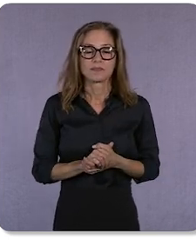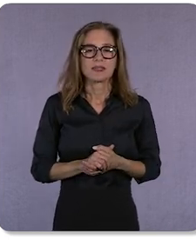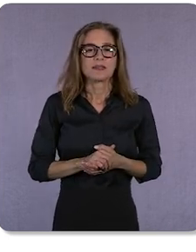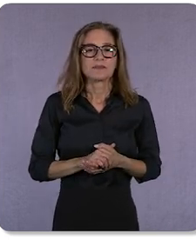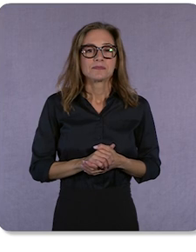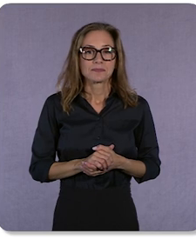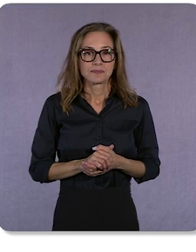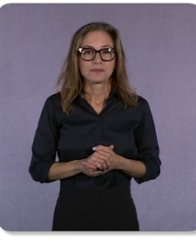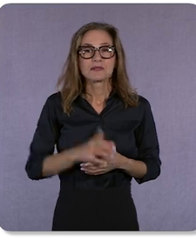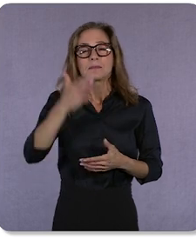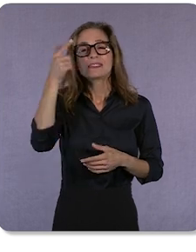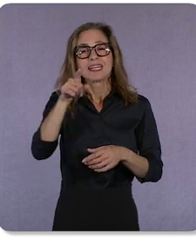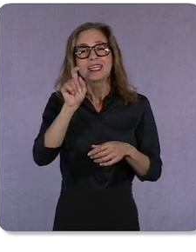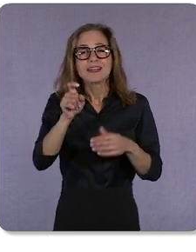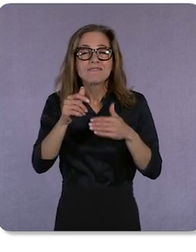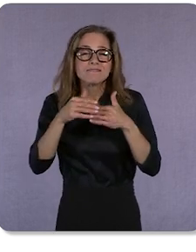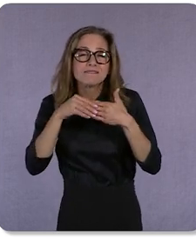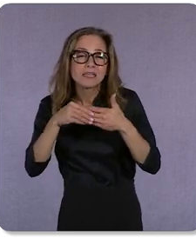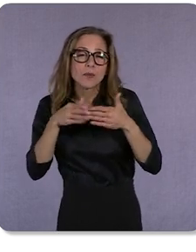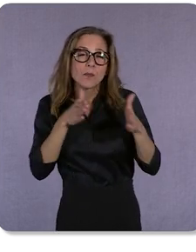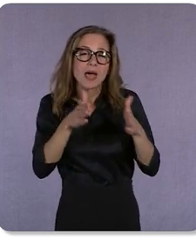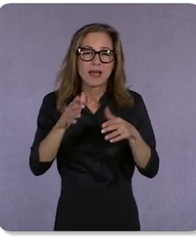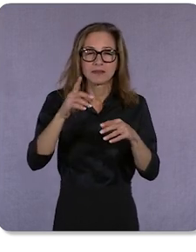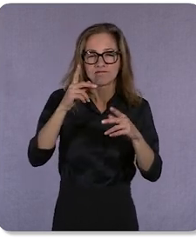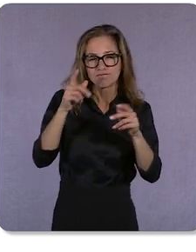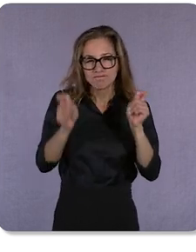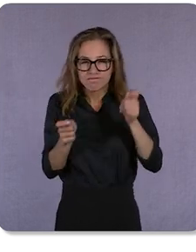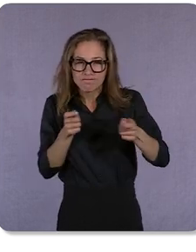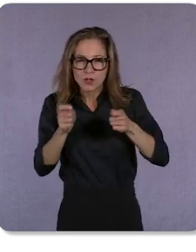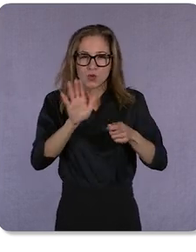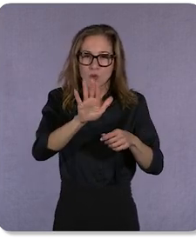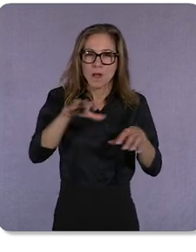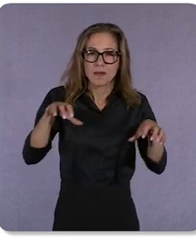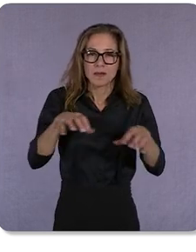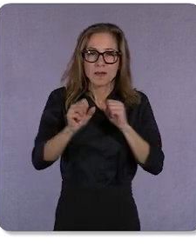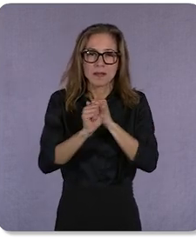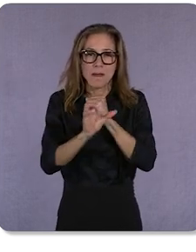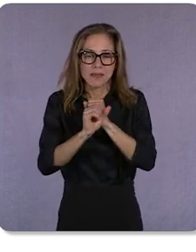manage your Performance Max campaigns, we now support them in Search Ads 360